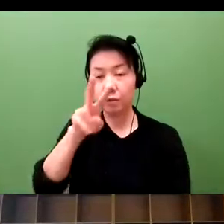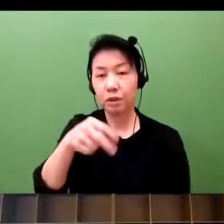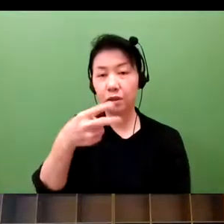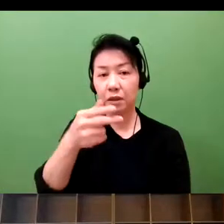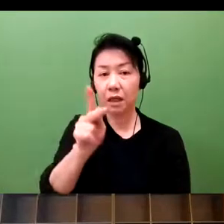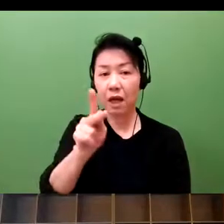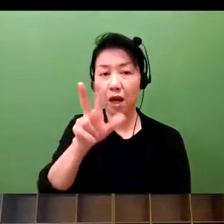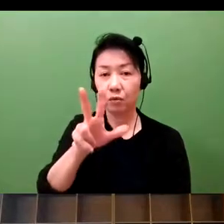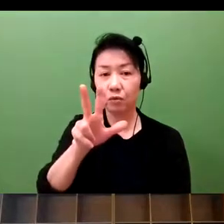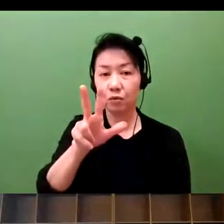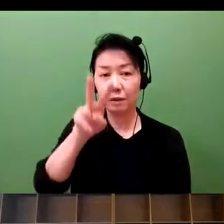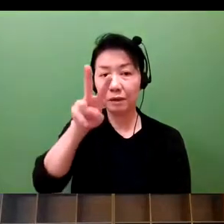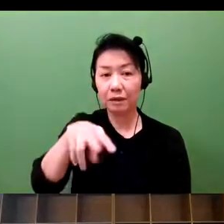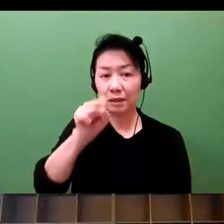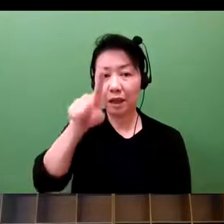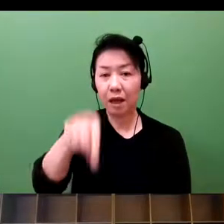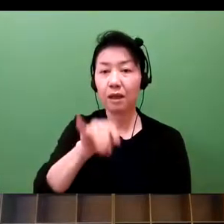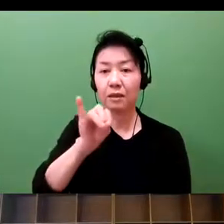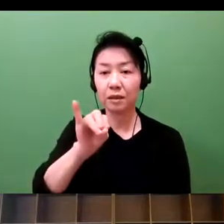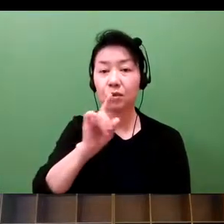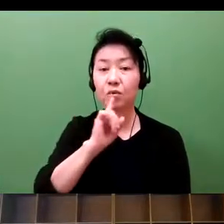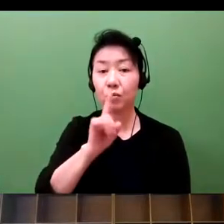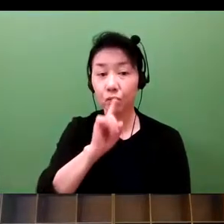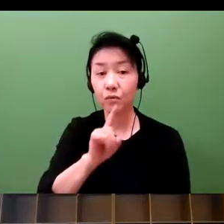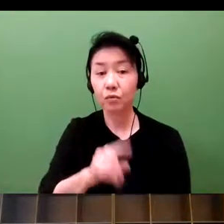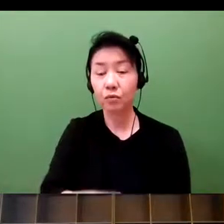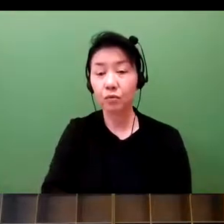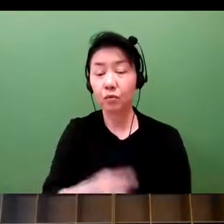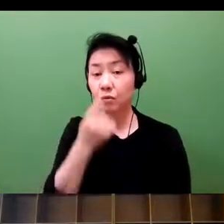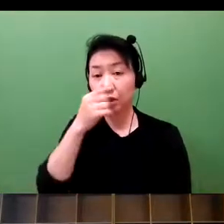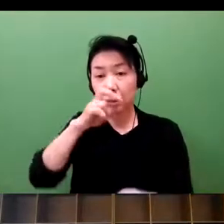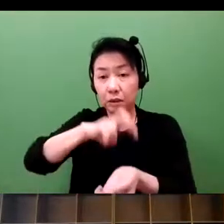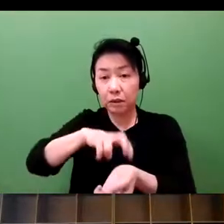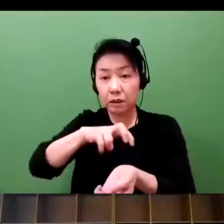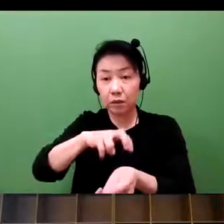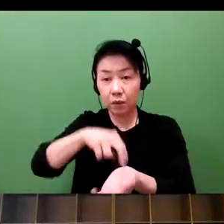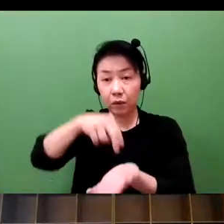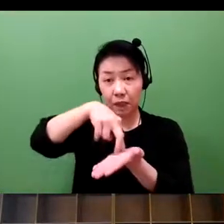We also have public health informatics as well.